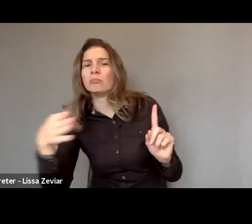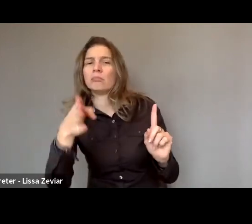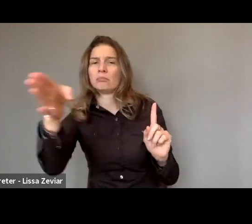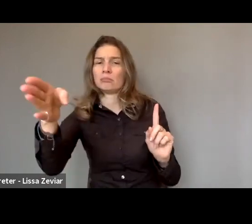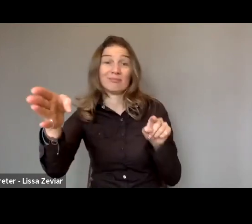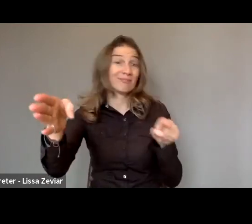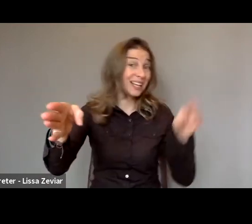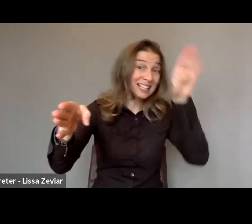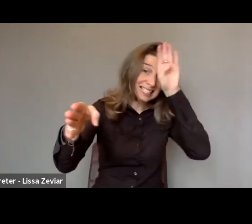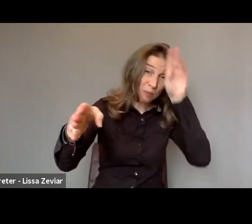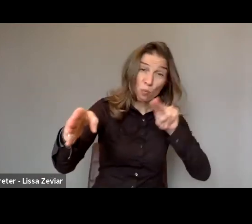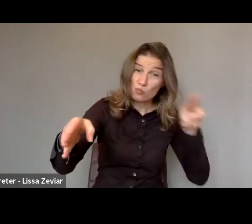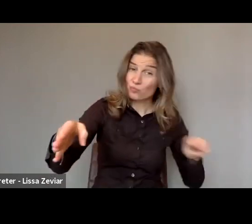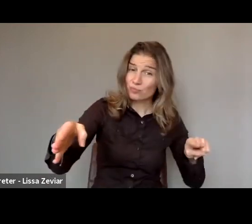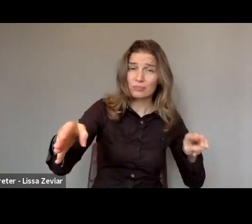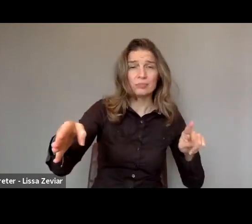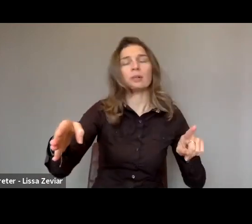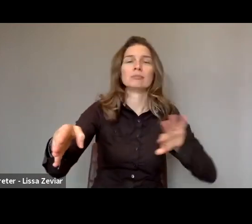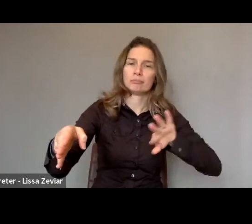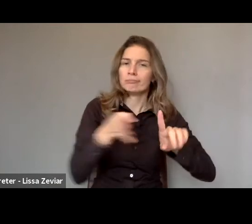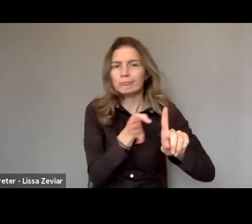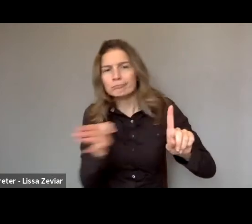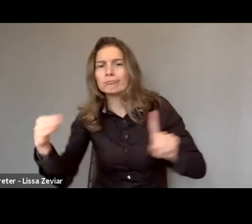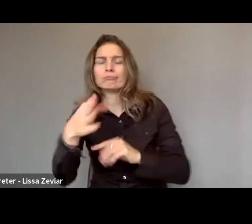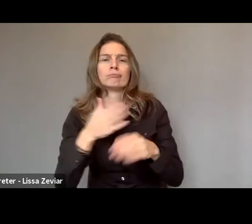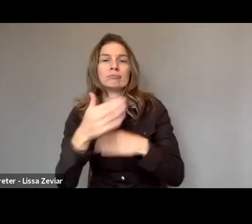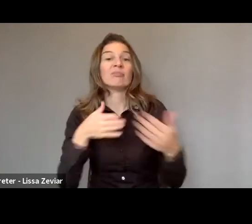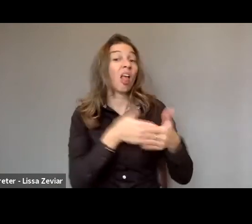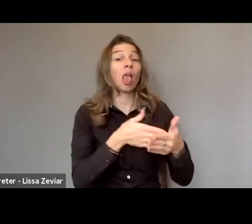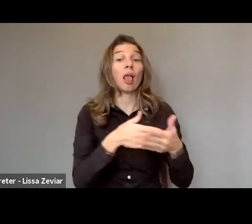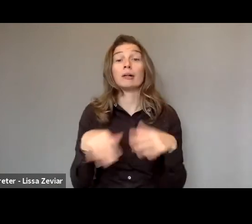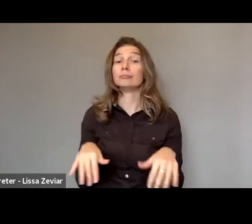And so, while the board is lacking into this case,